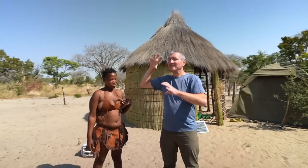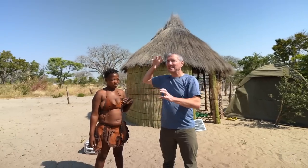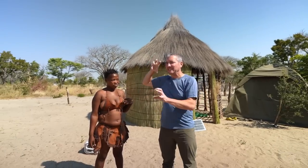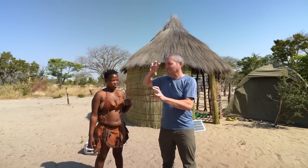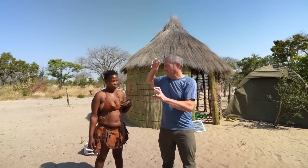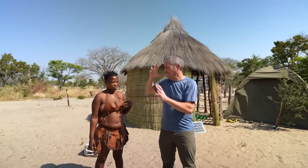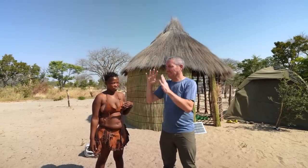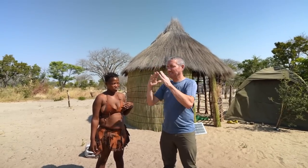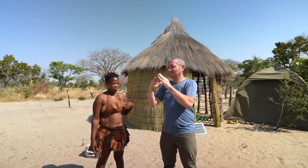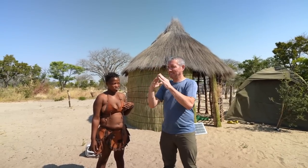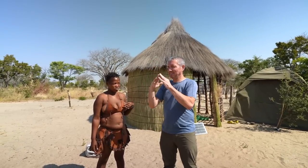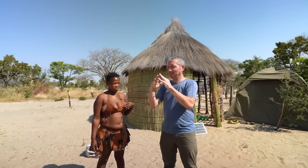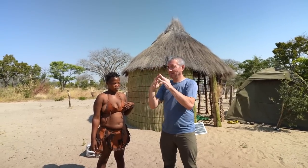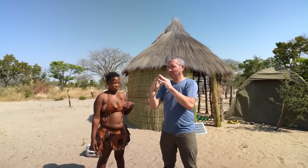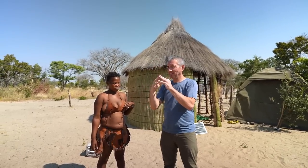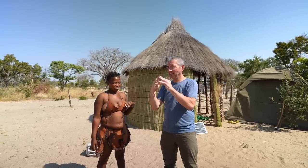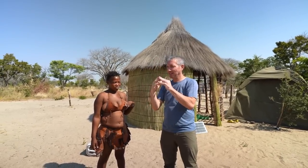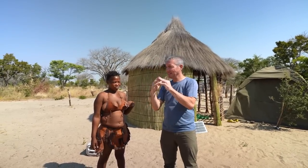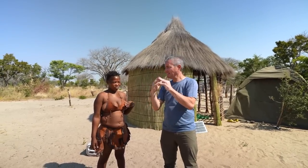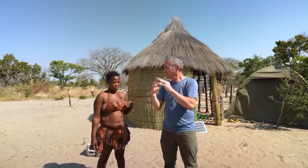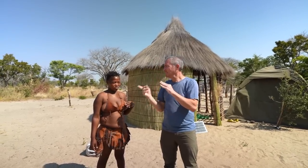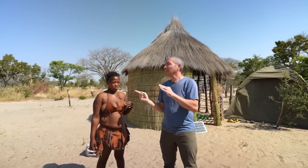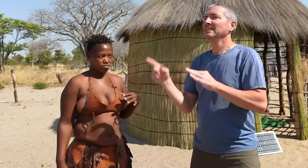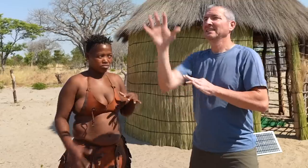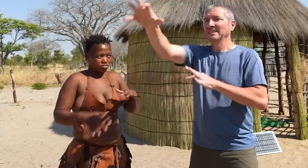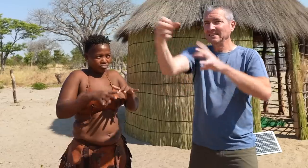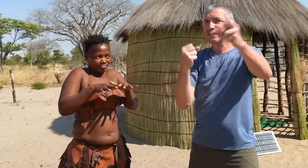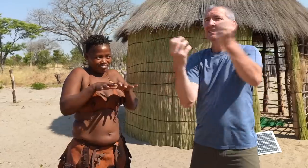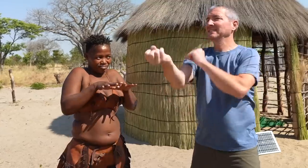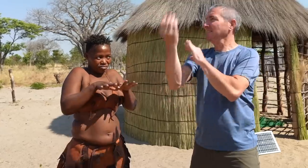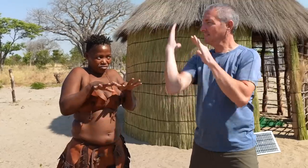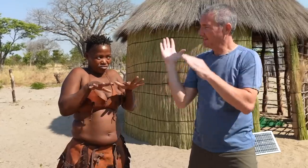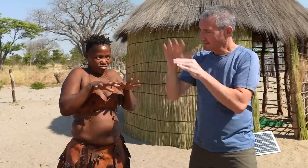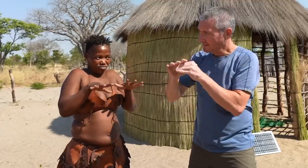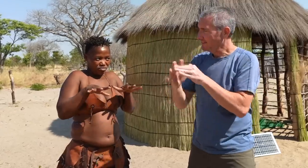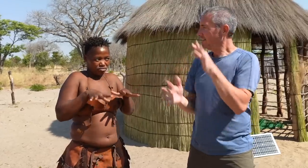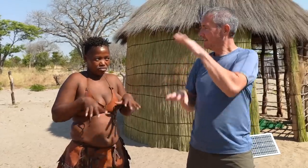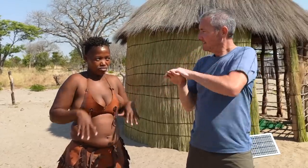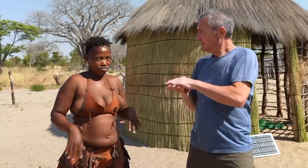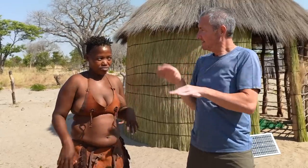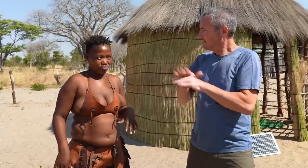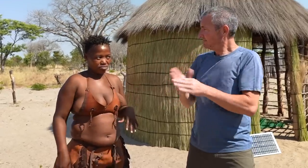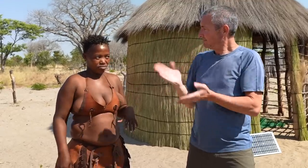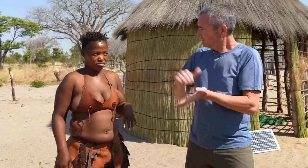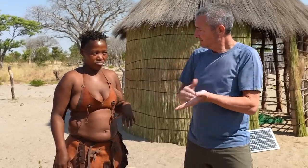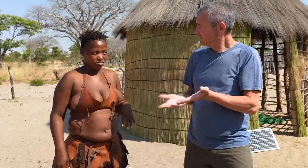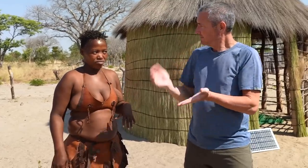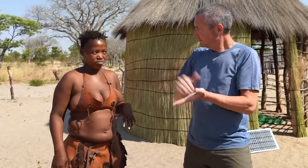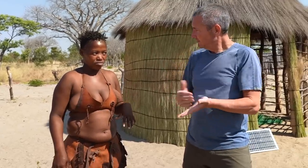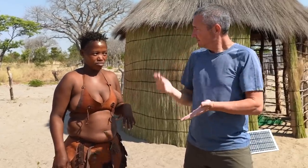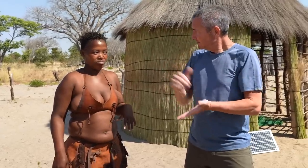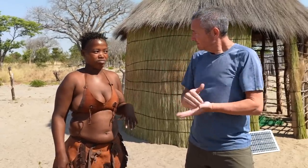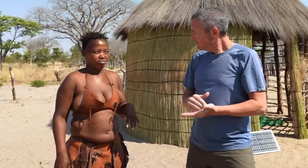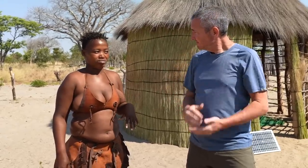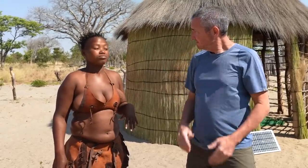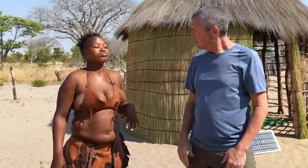When the sun impacts these huts, do you add more grass for reinforcement?